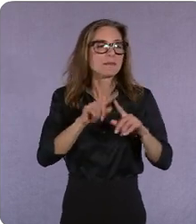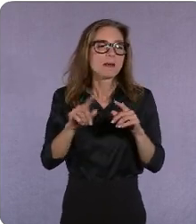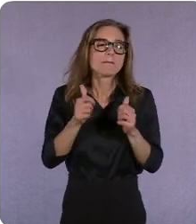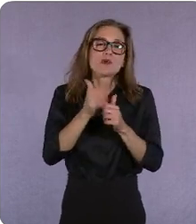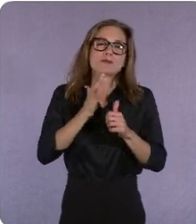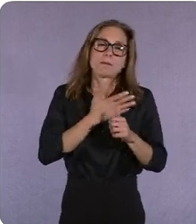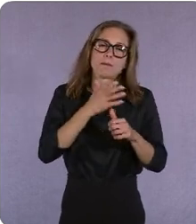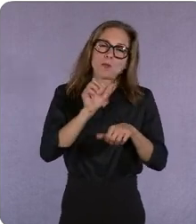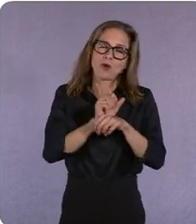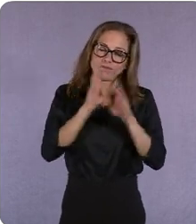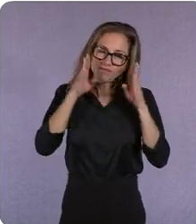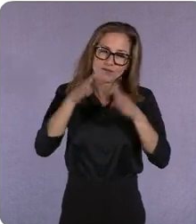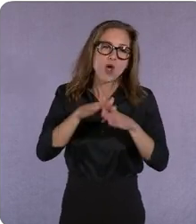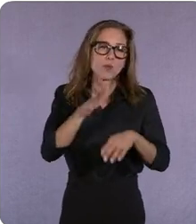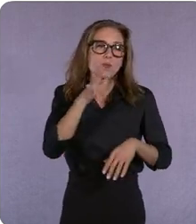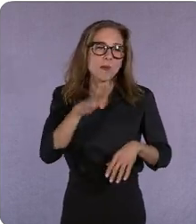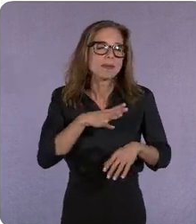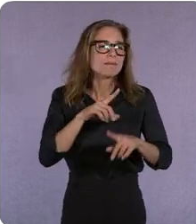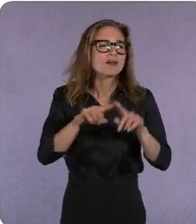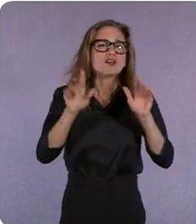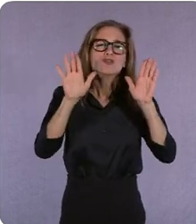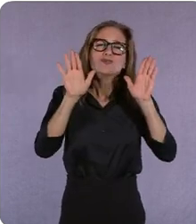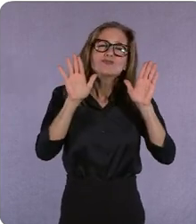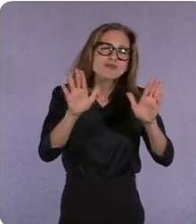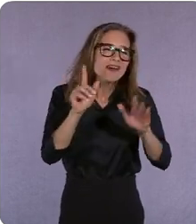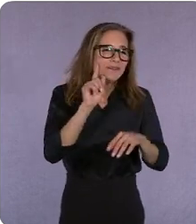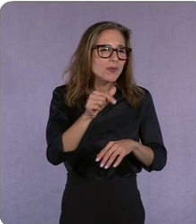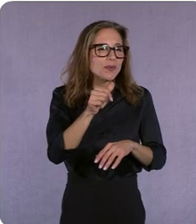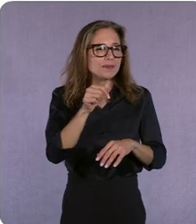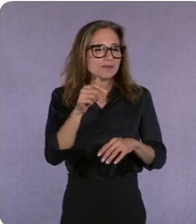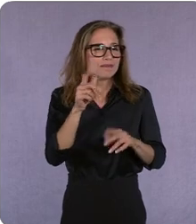for someone to be seen like who you are the opportunity to connect to someone and say i